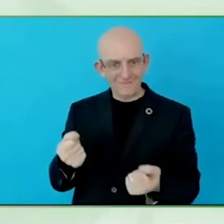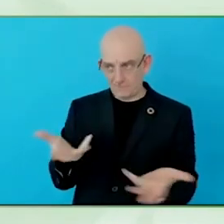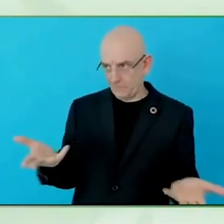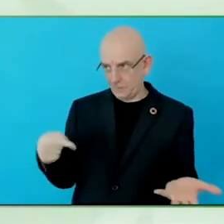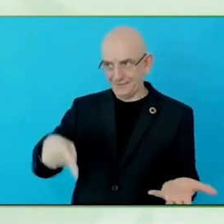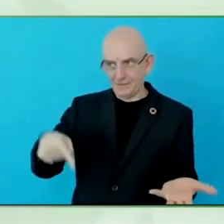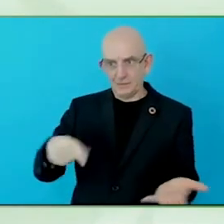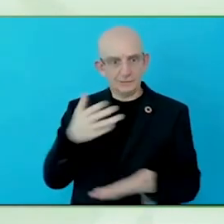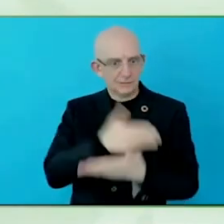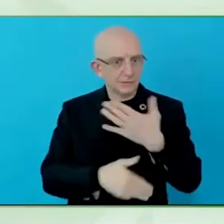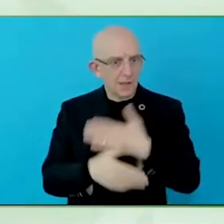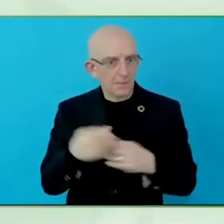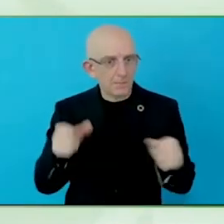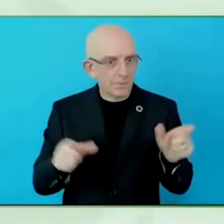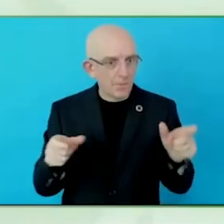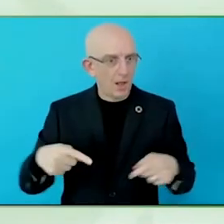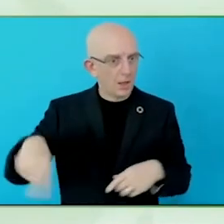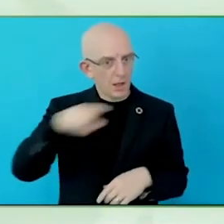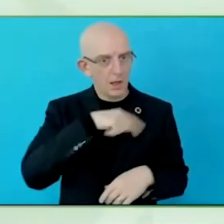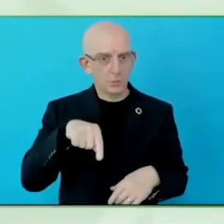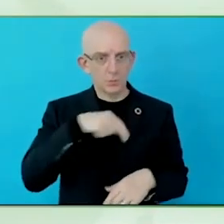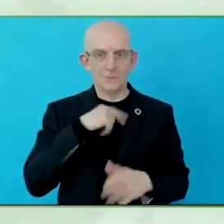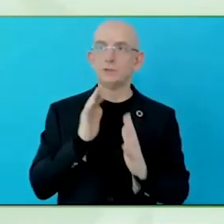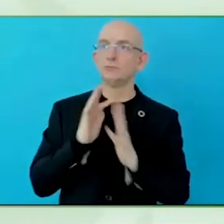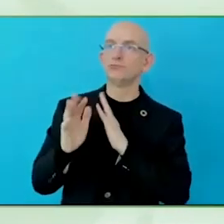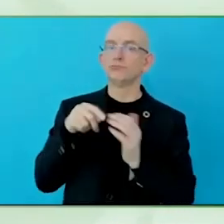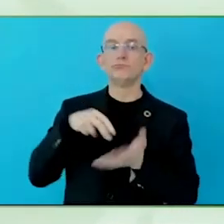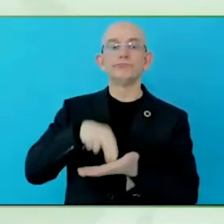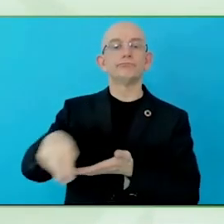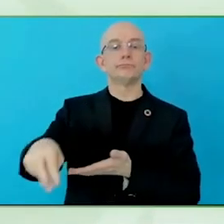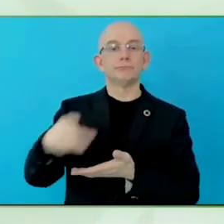When we talk about people with disabilities, we often talk about